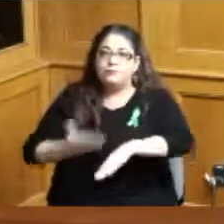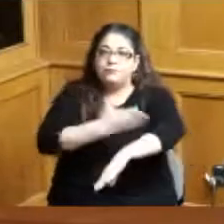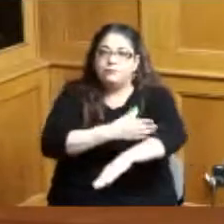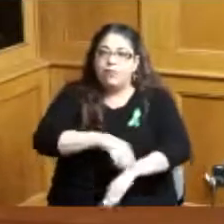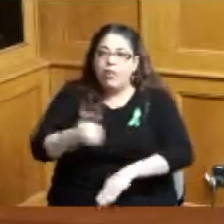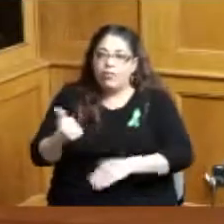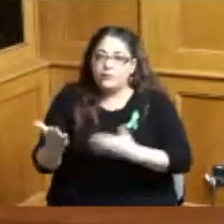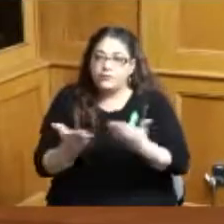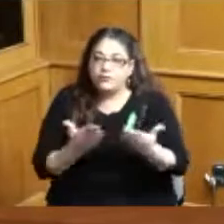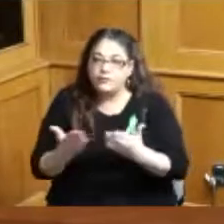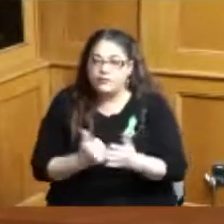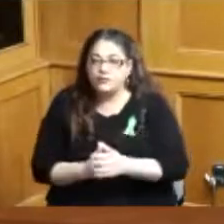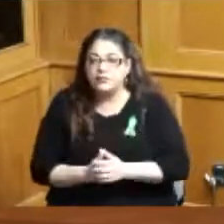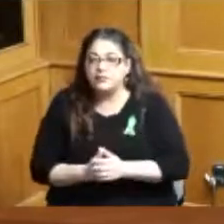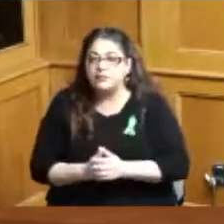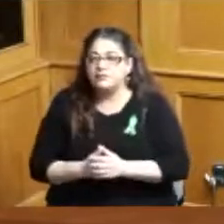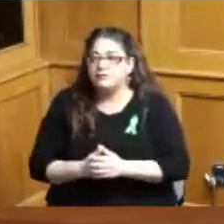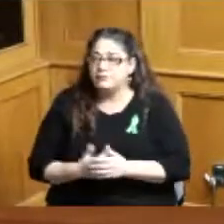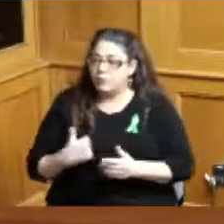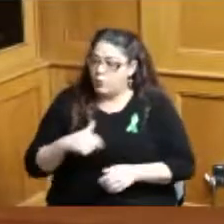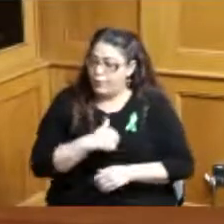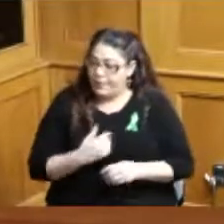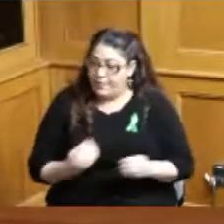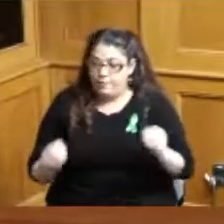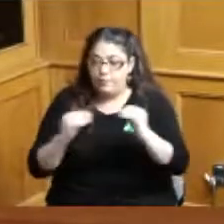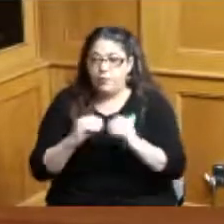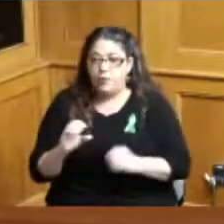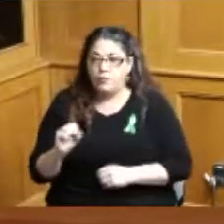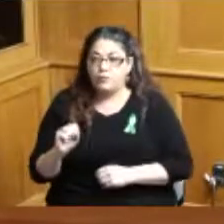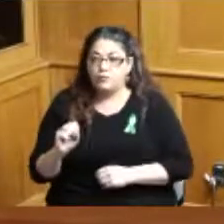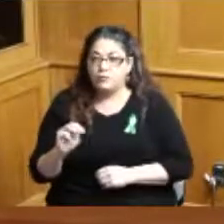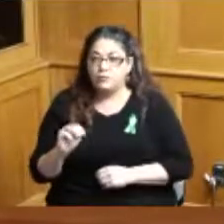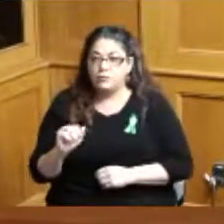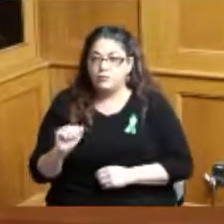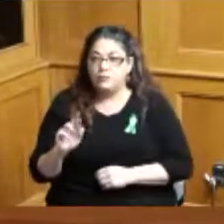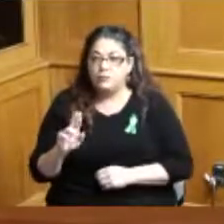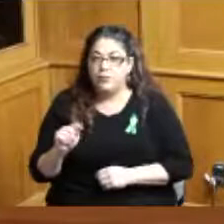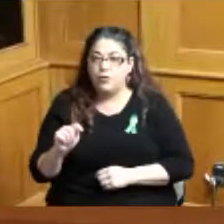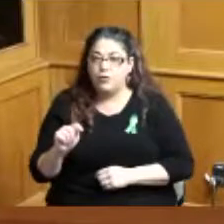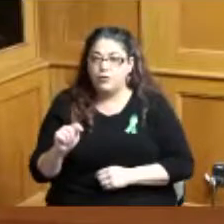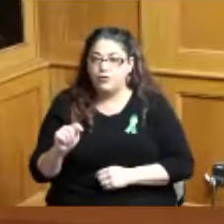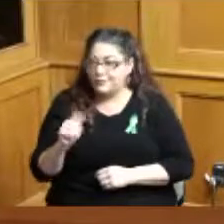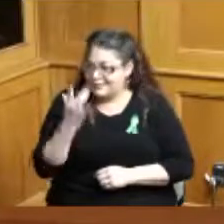you know smart technology projects start with a problem in mind you know what what problem are we